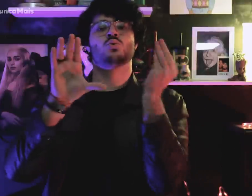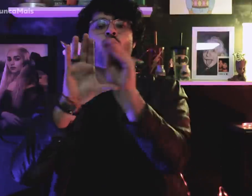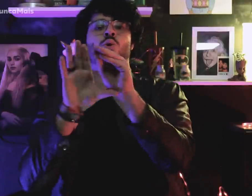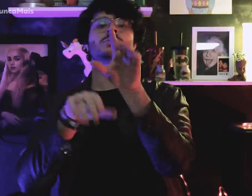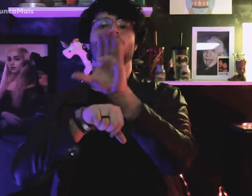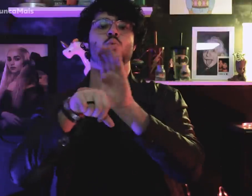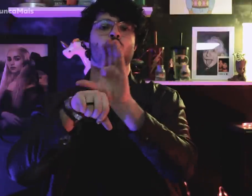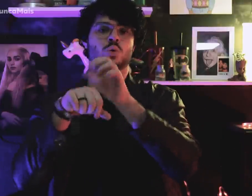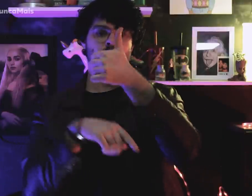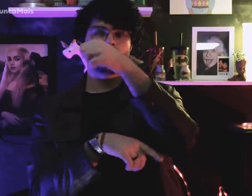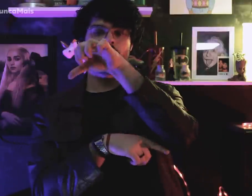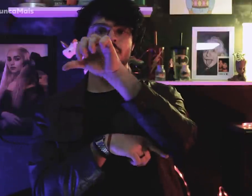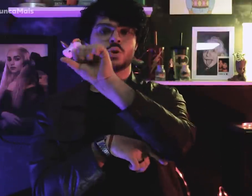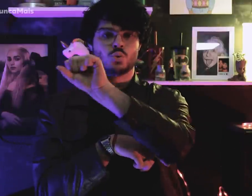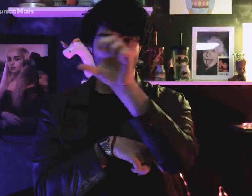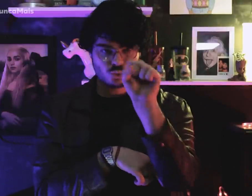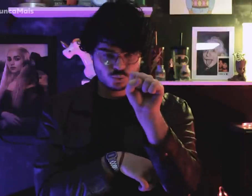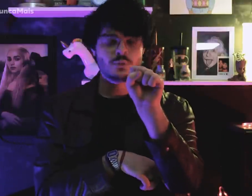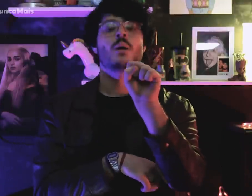à Constituição Federal de 1988.